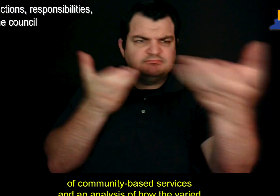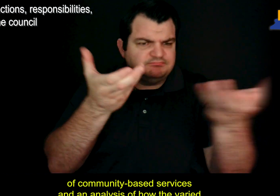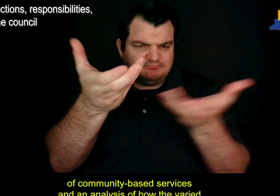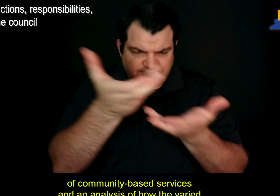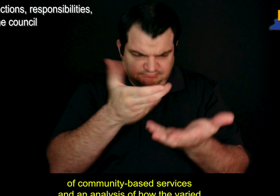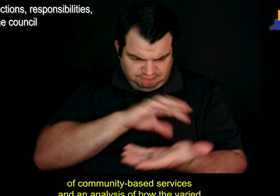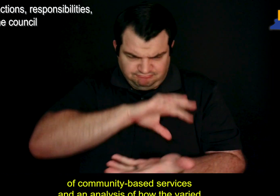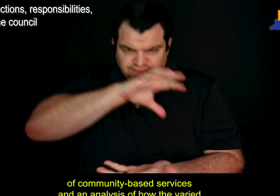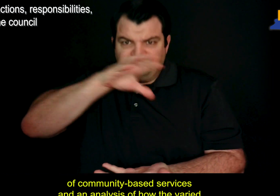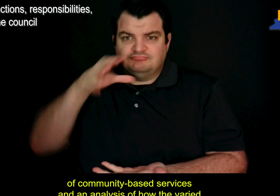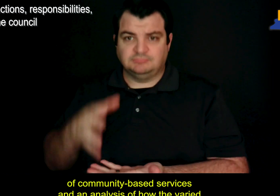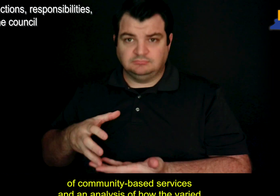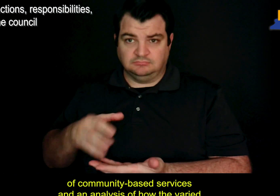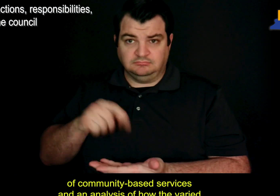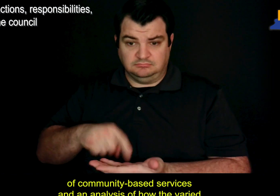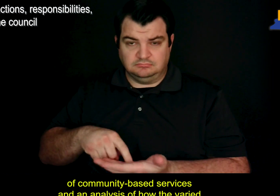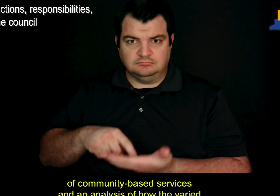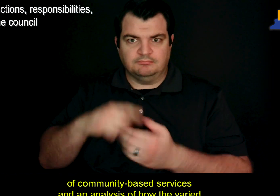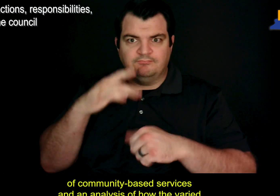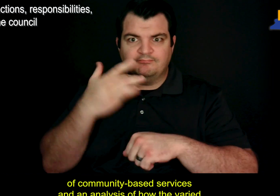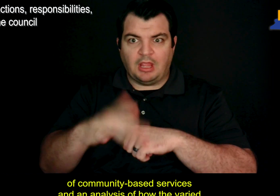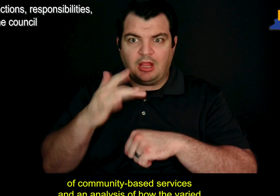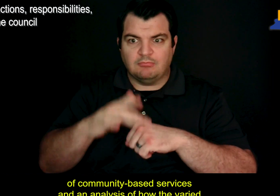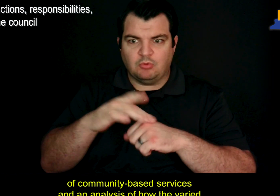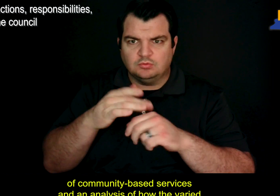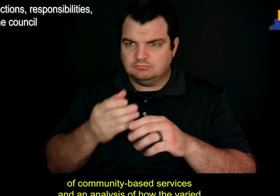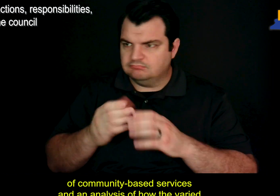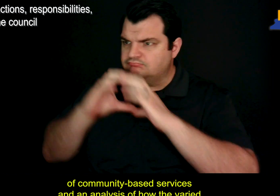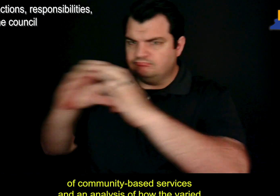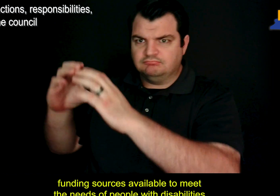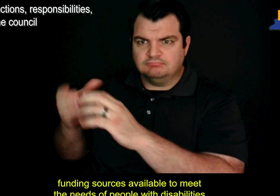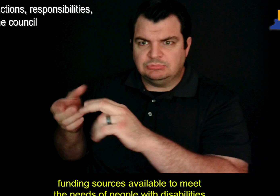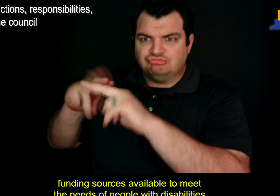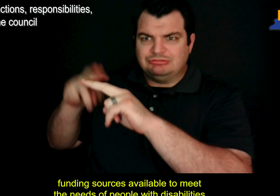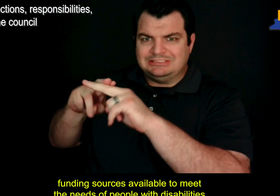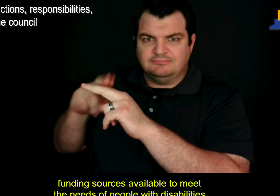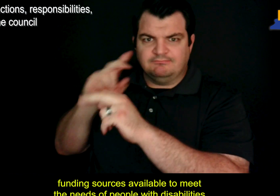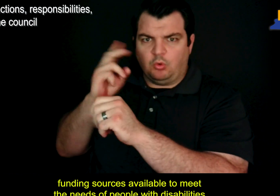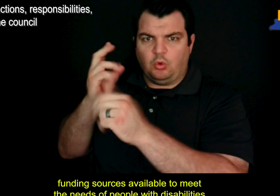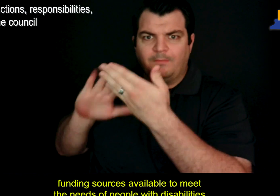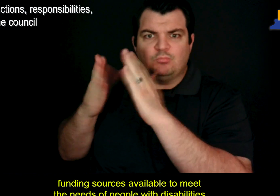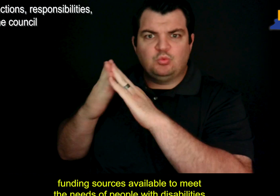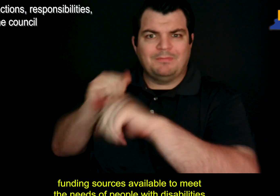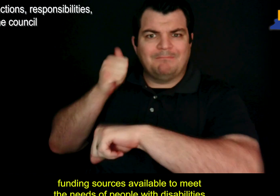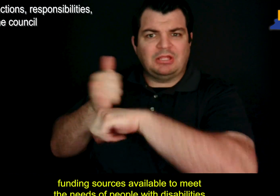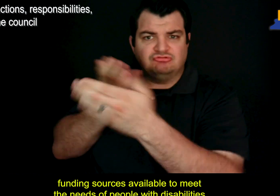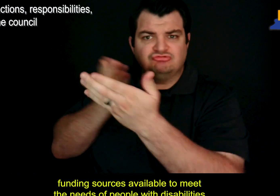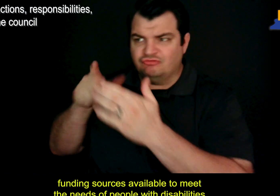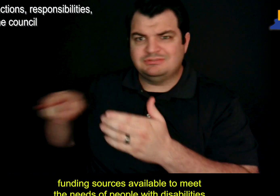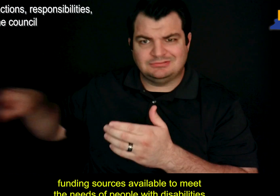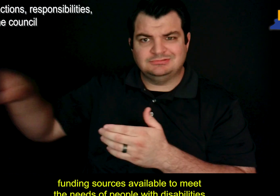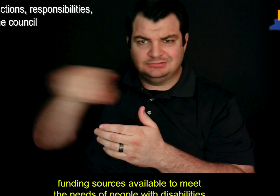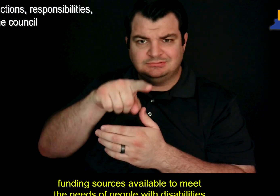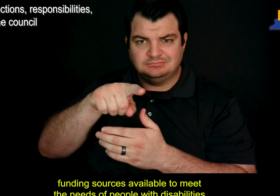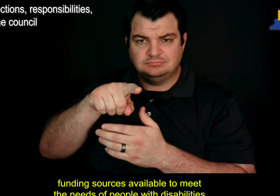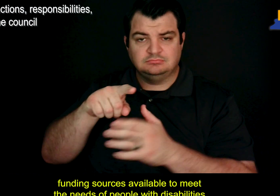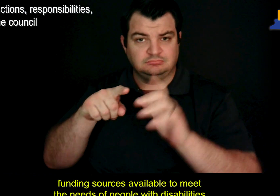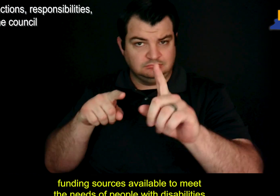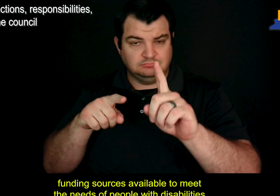of community-based services and an analysis of how the varied funding sources available to meet the needs of people with disabilities